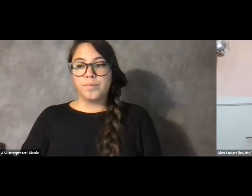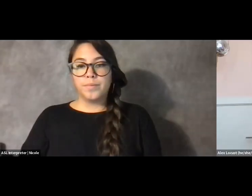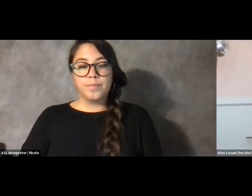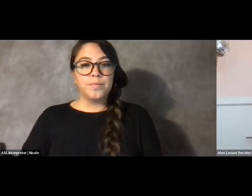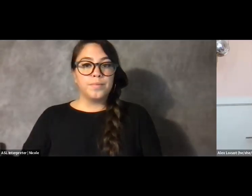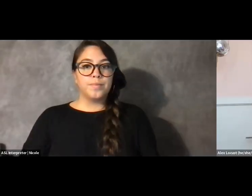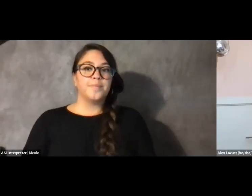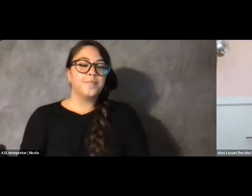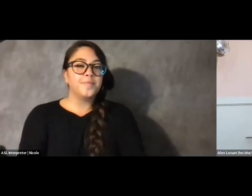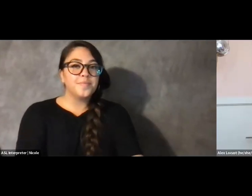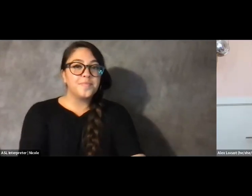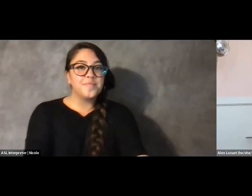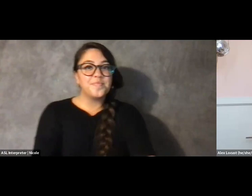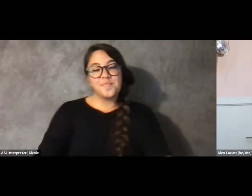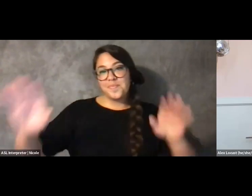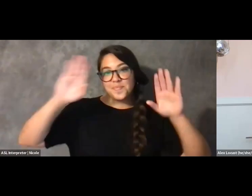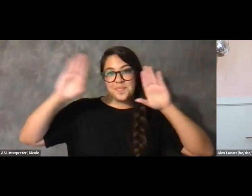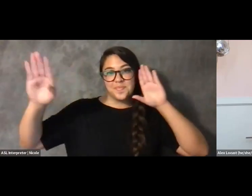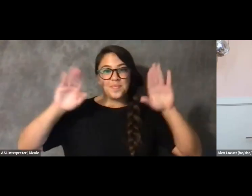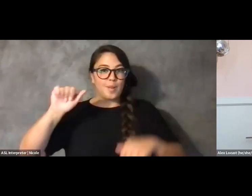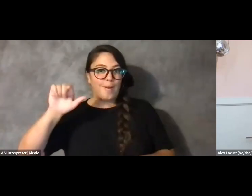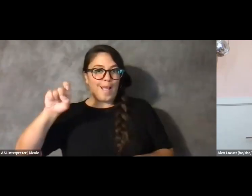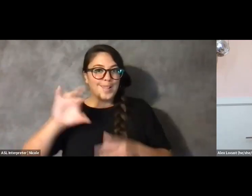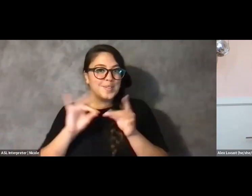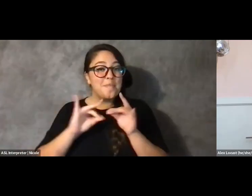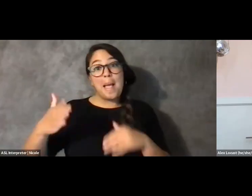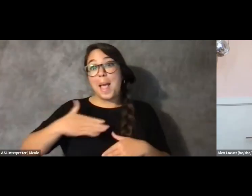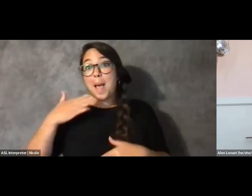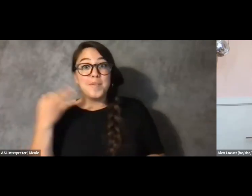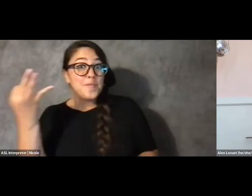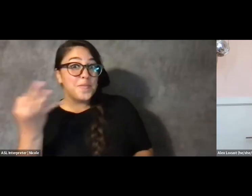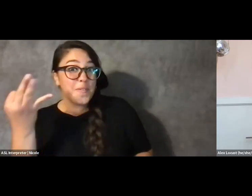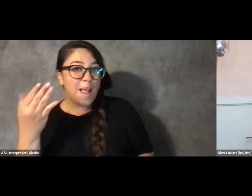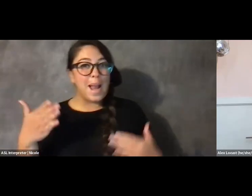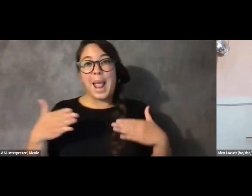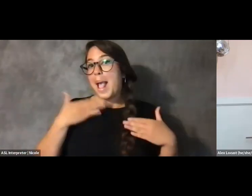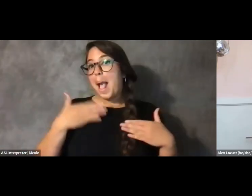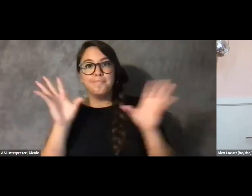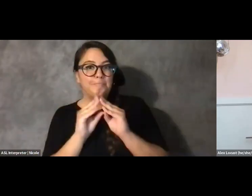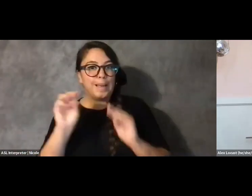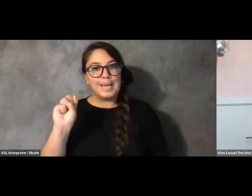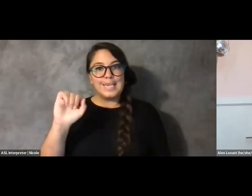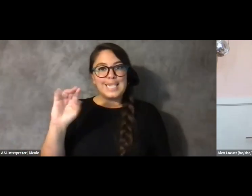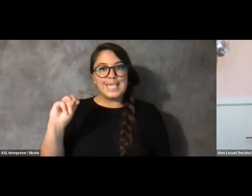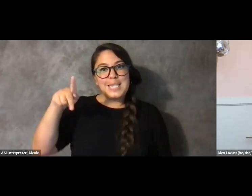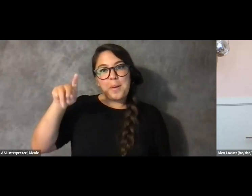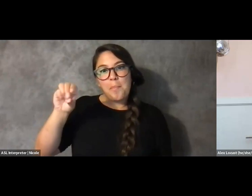Hello, everyone. Happy Friday. Happy symposium. My name is Alex Locust.